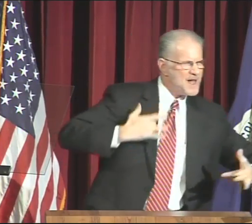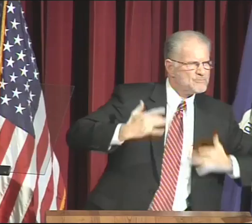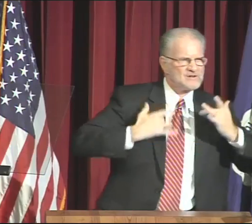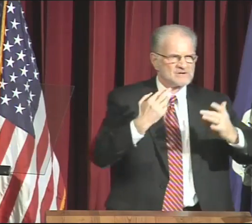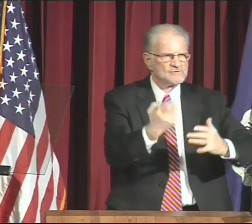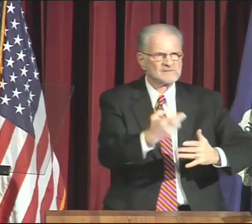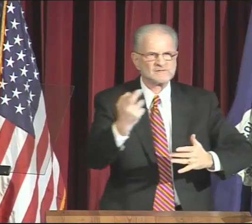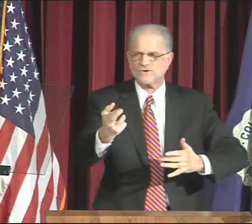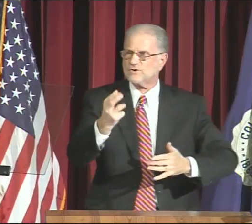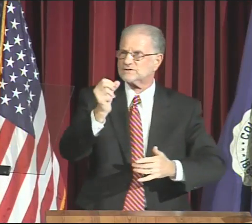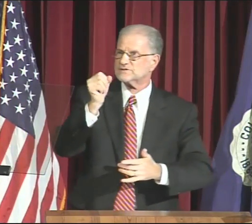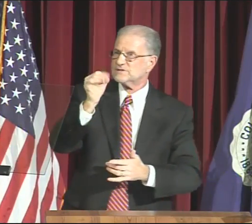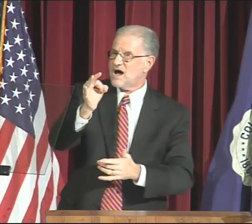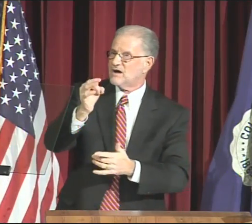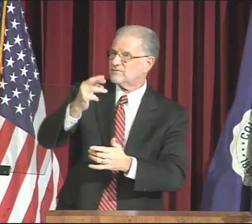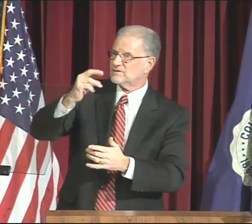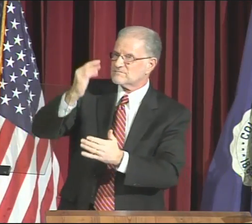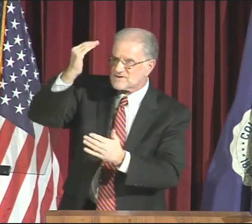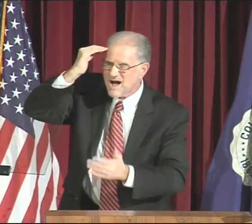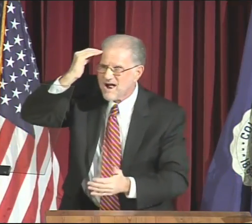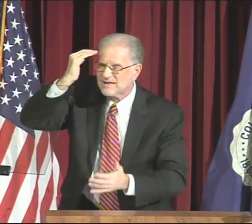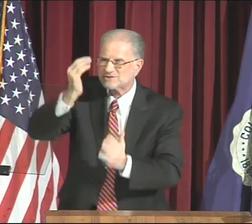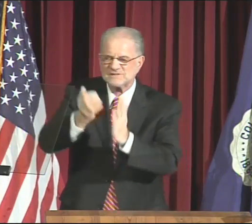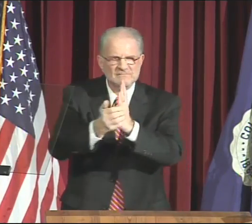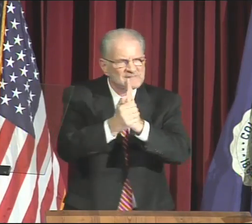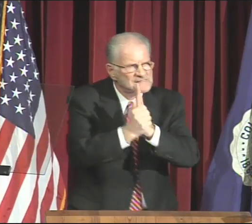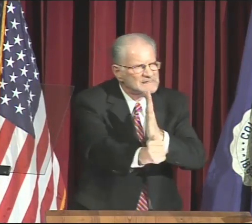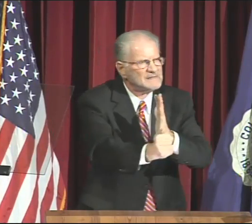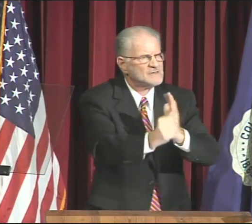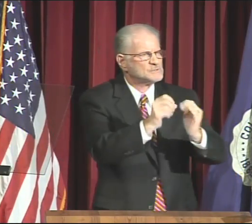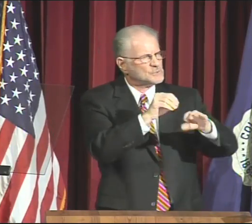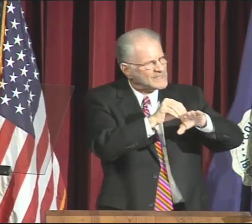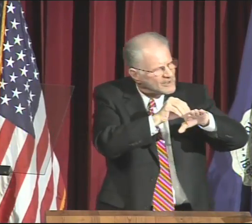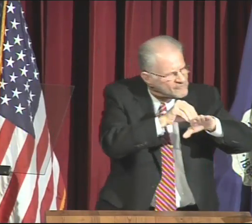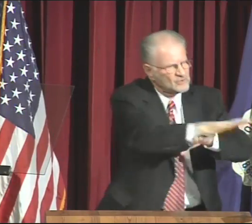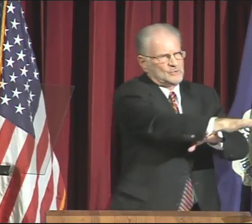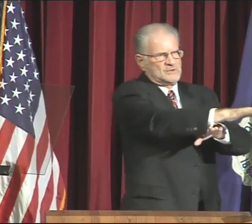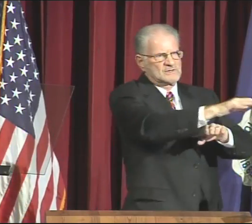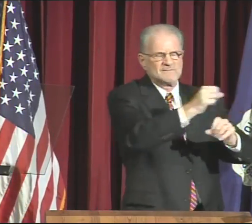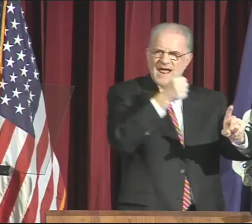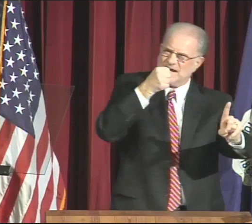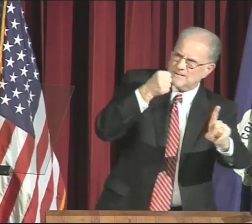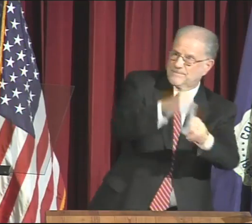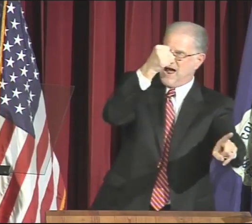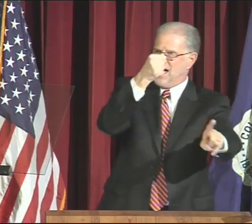with its vibrant resources of knowledge and skills